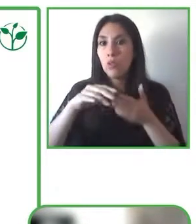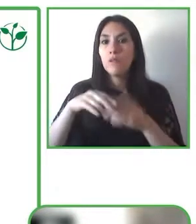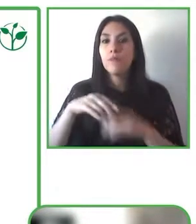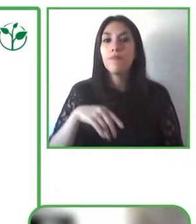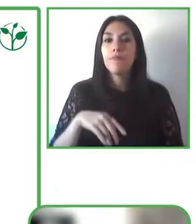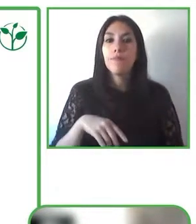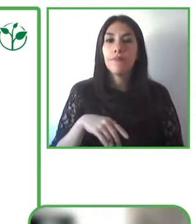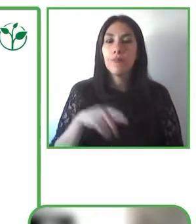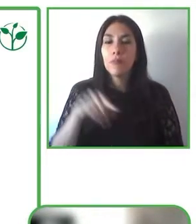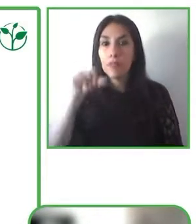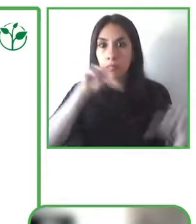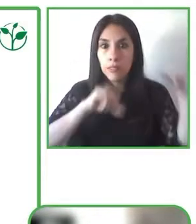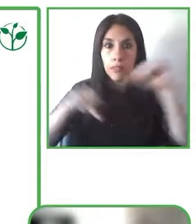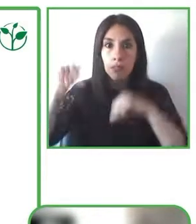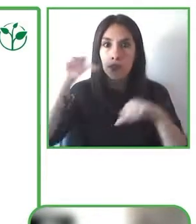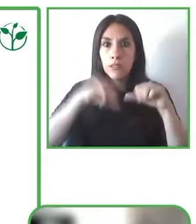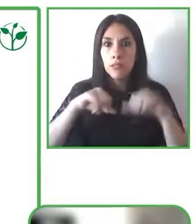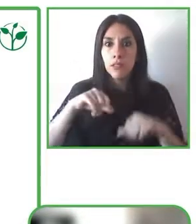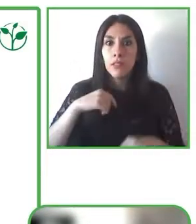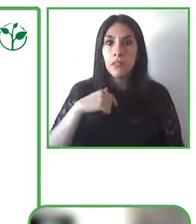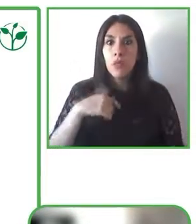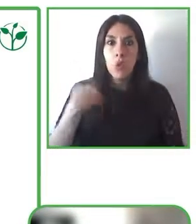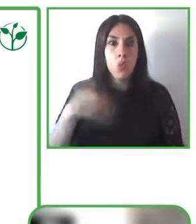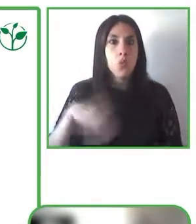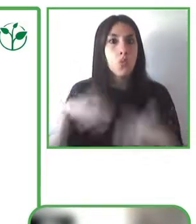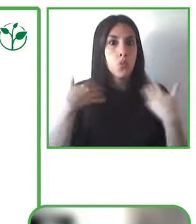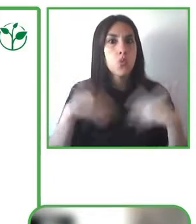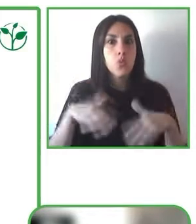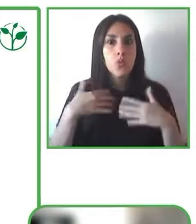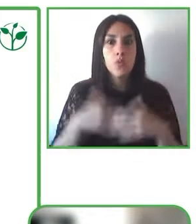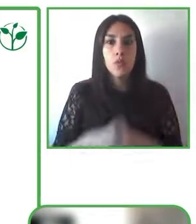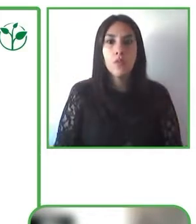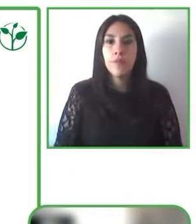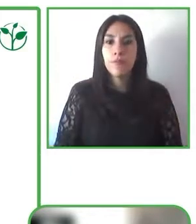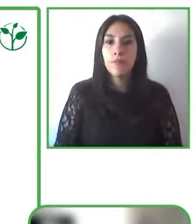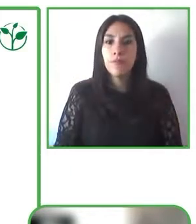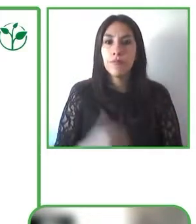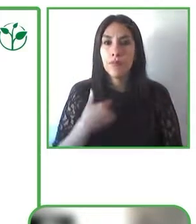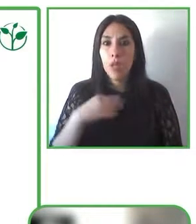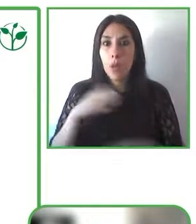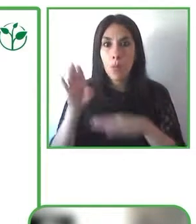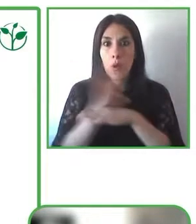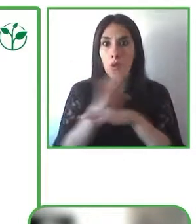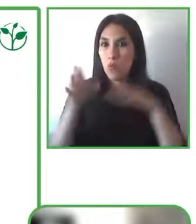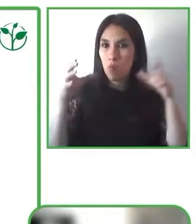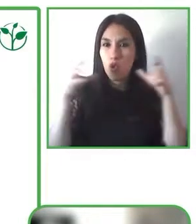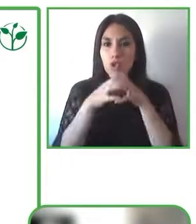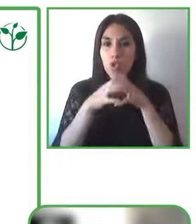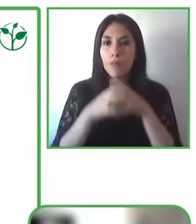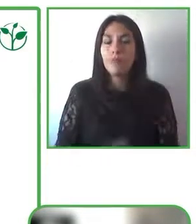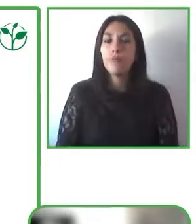last function of GARI is to promote knowledge about and use of existing accessibility solutions